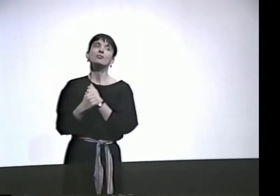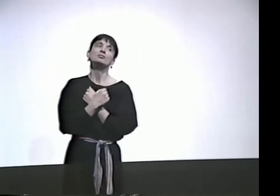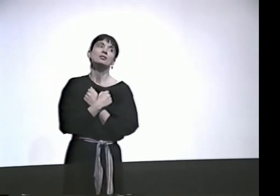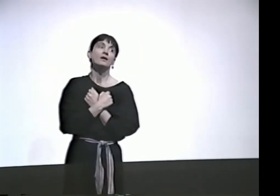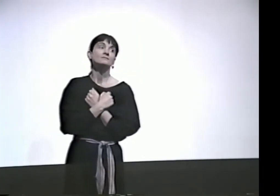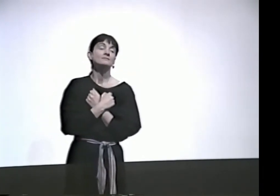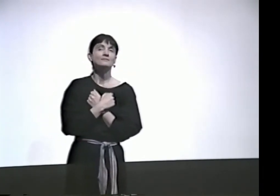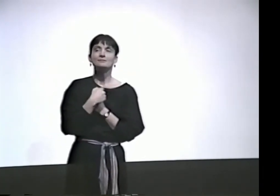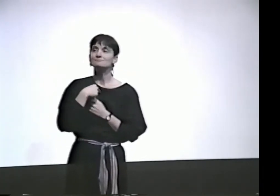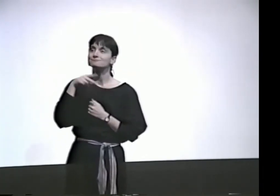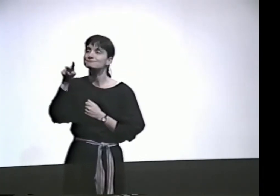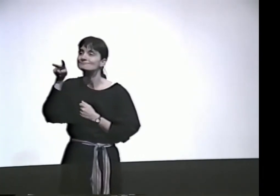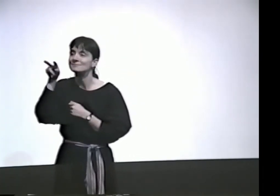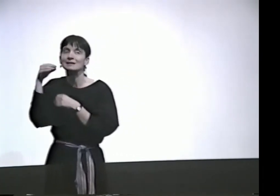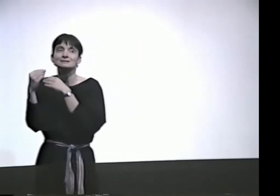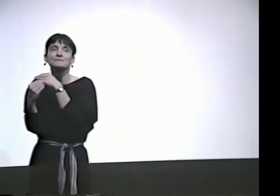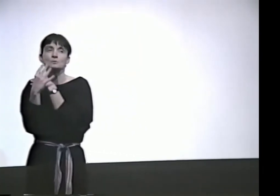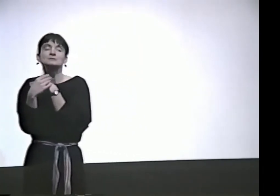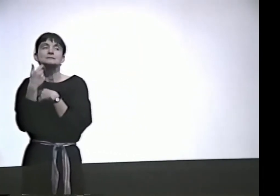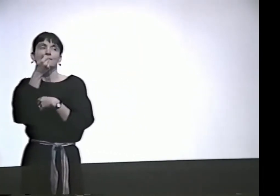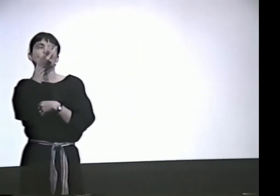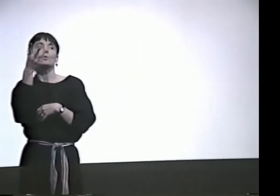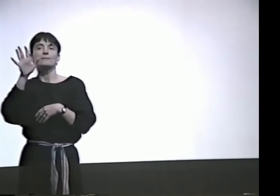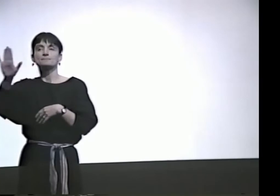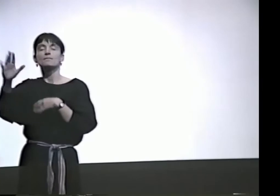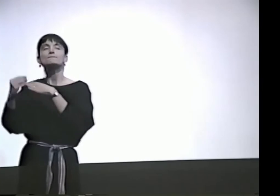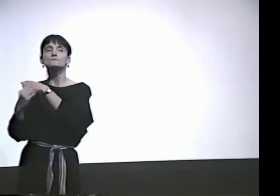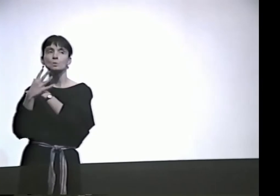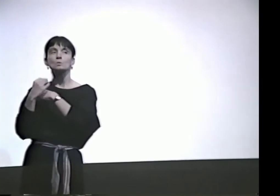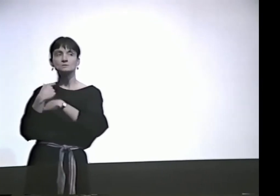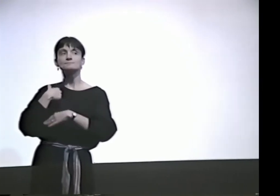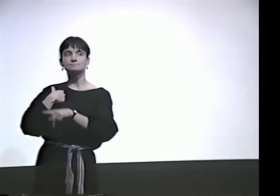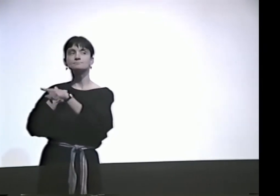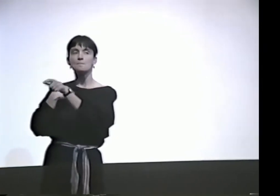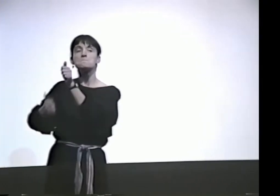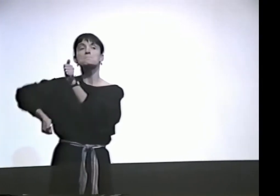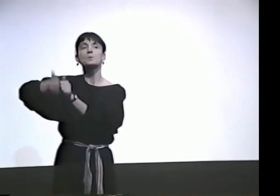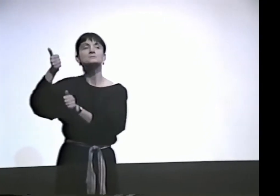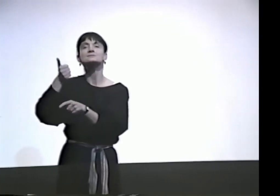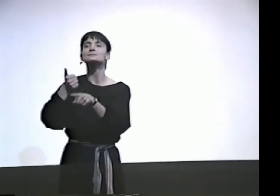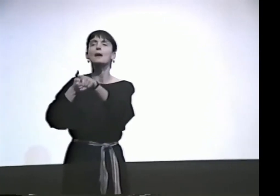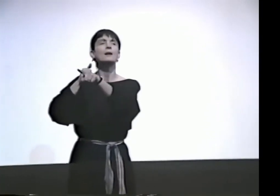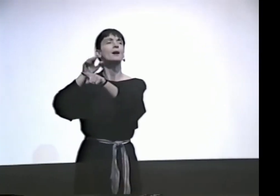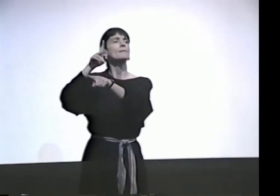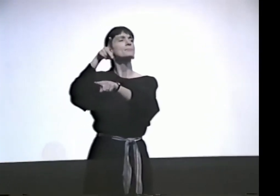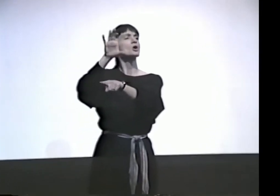I JUST LOVE THEM. I'VE BEEN INFLUENCED BY A FEW FOR SURE.